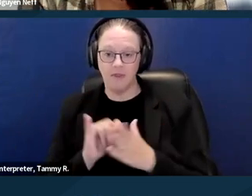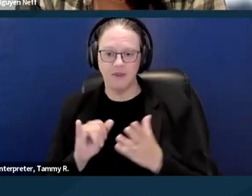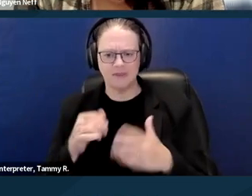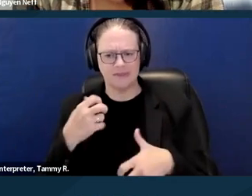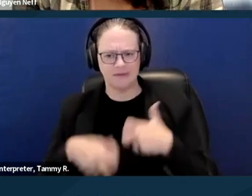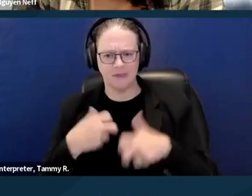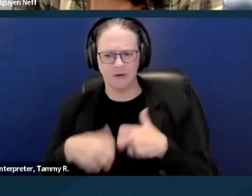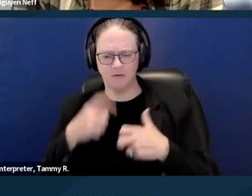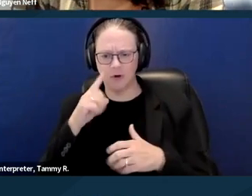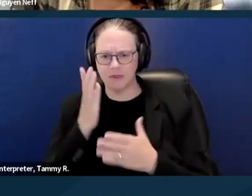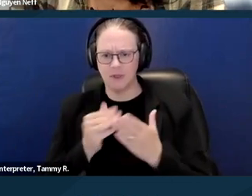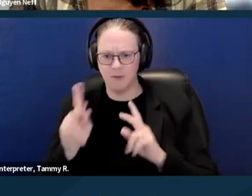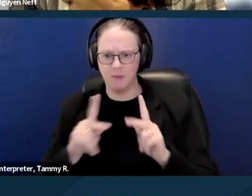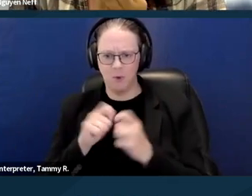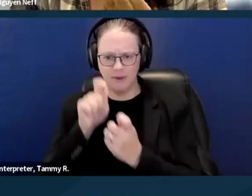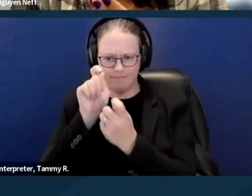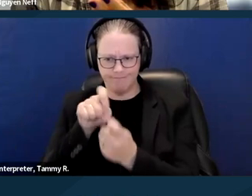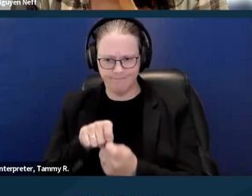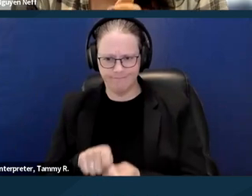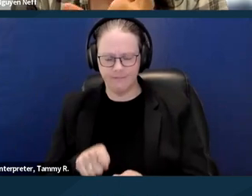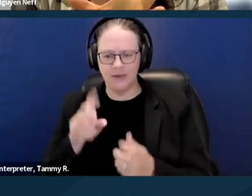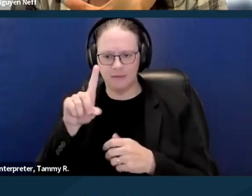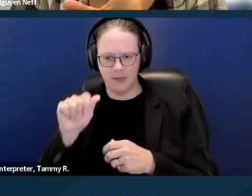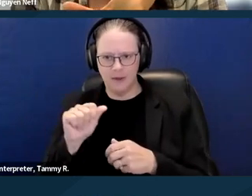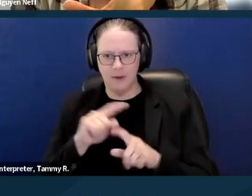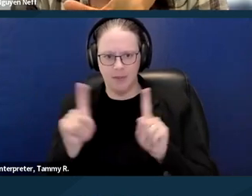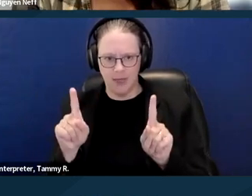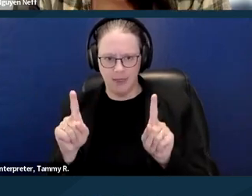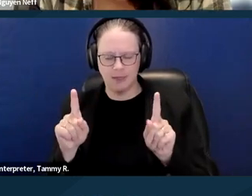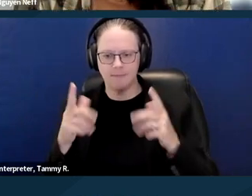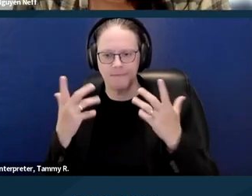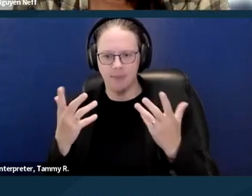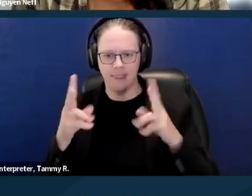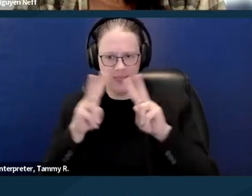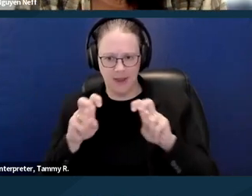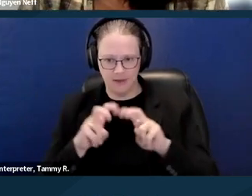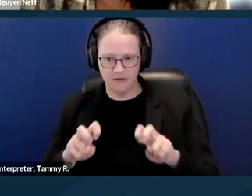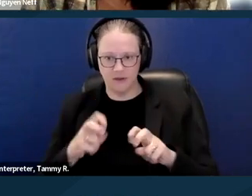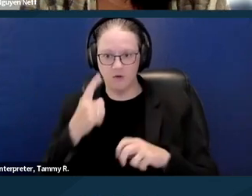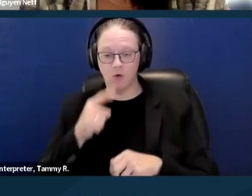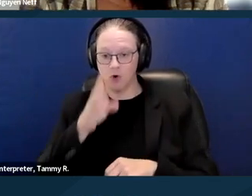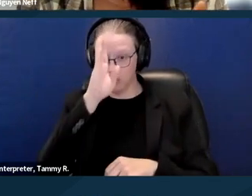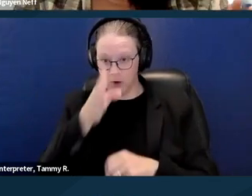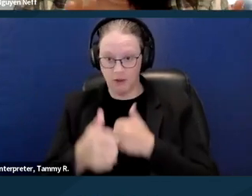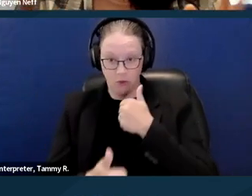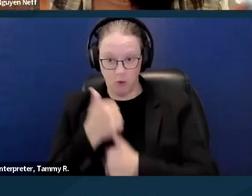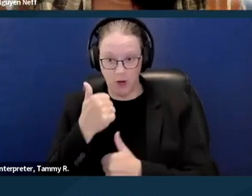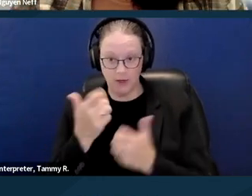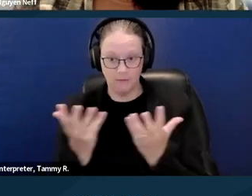but it is the analysis for direct threat is somewhat narrow